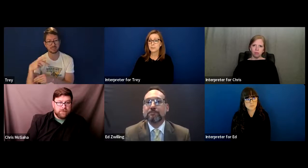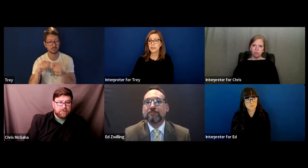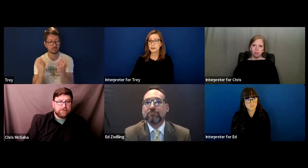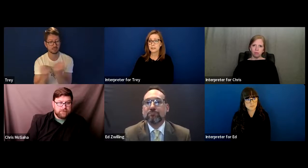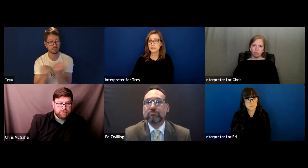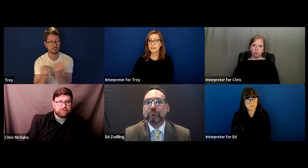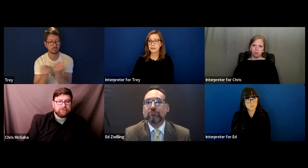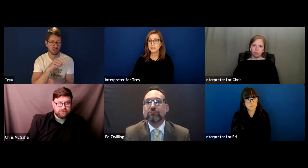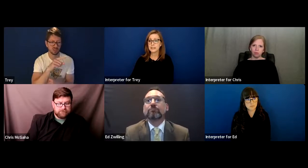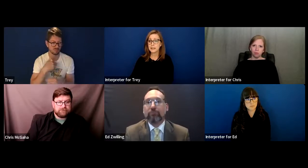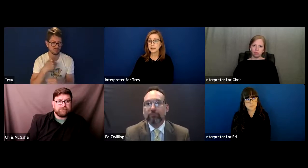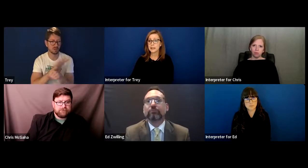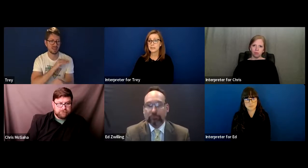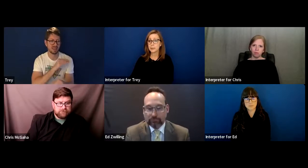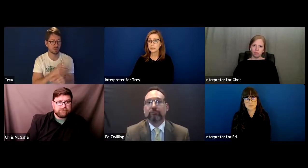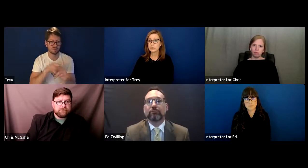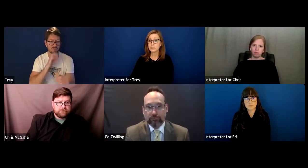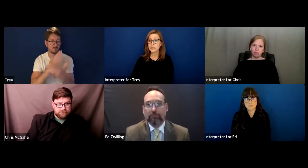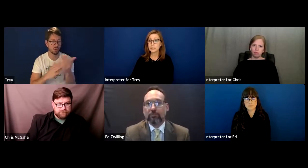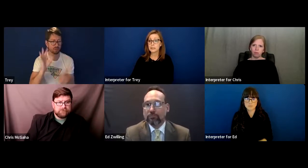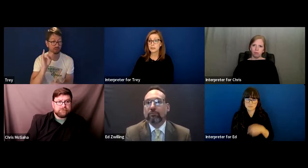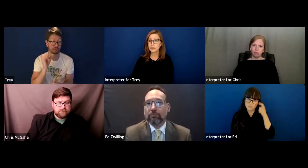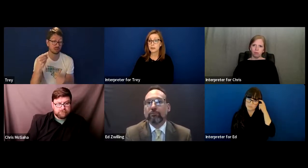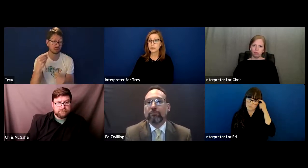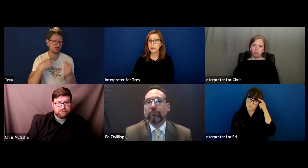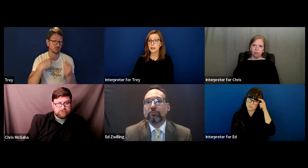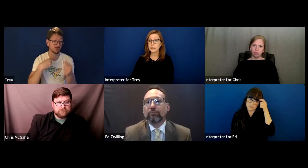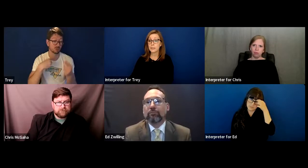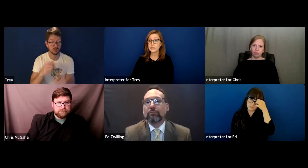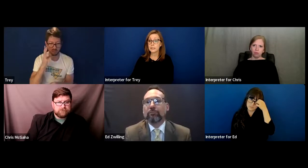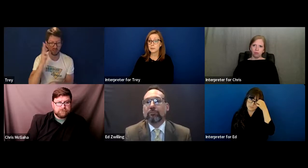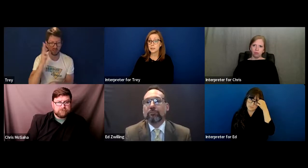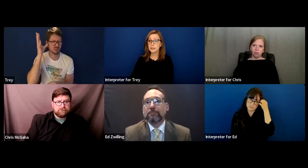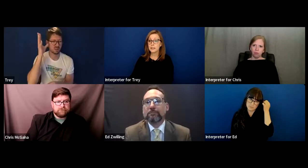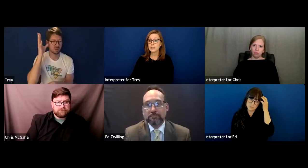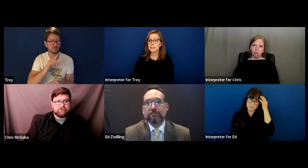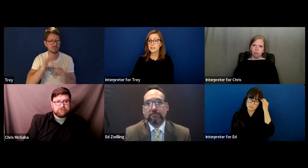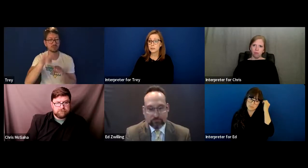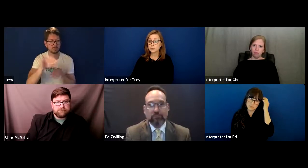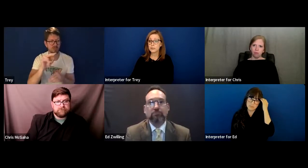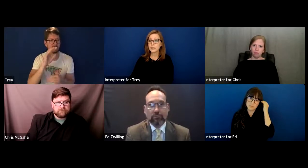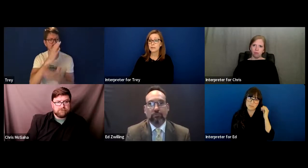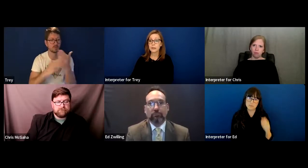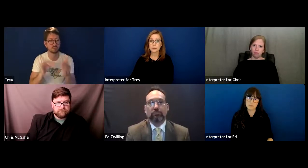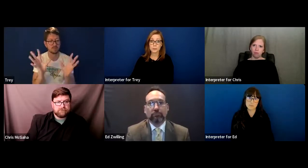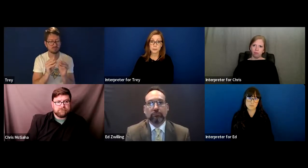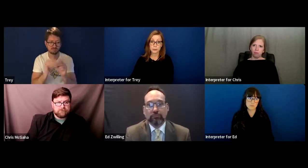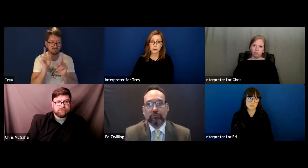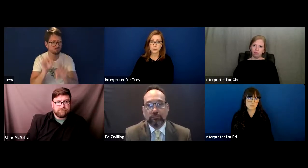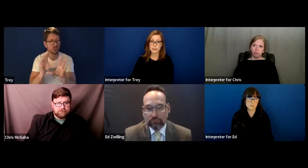parent. IDEA gives parents a place on the IEP team that is equal to every other member on the